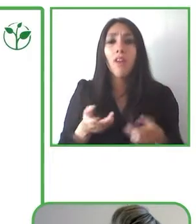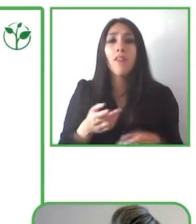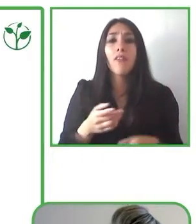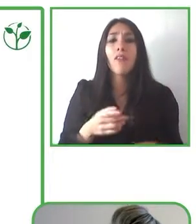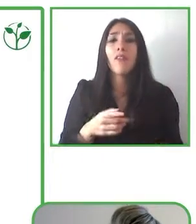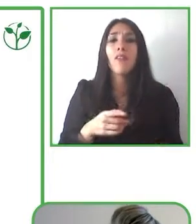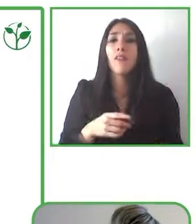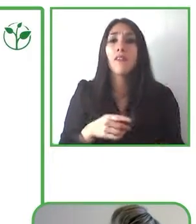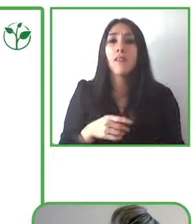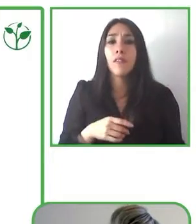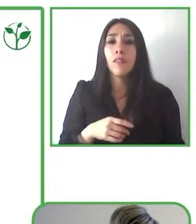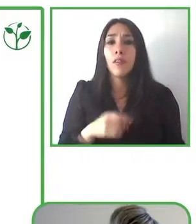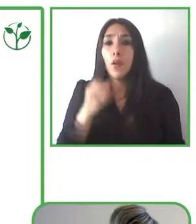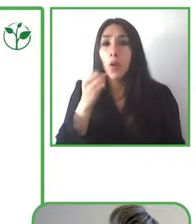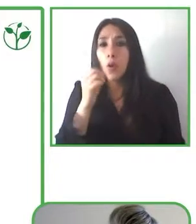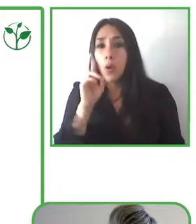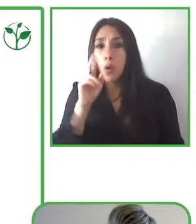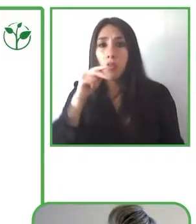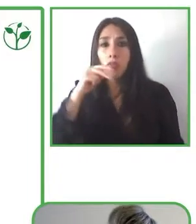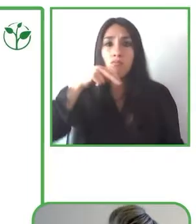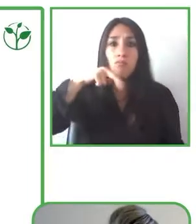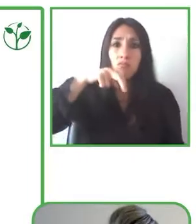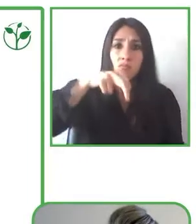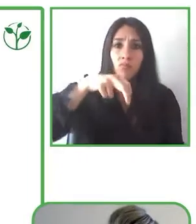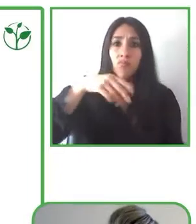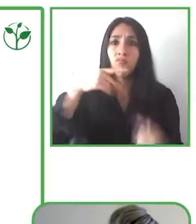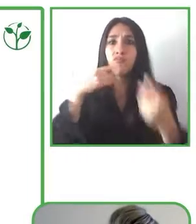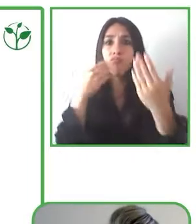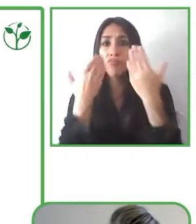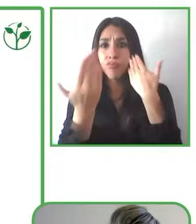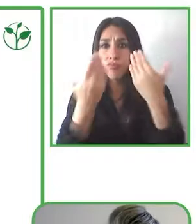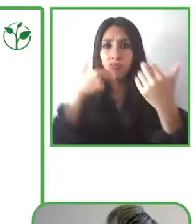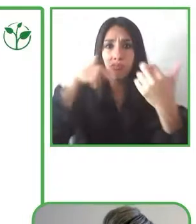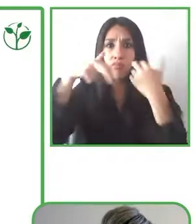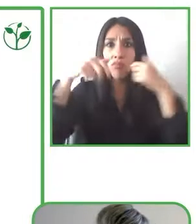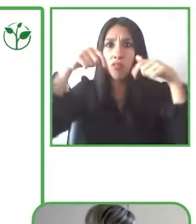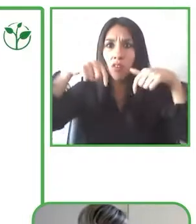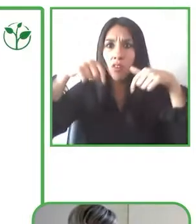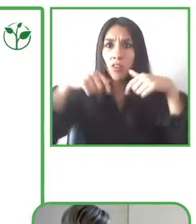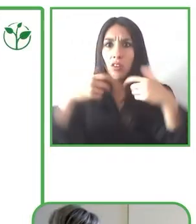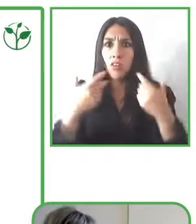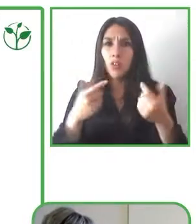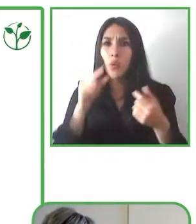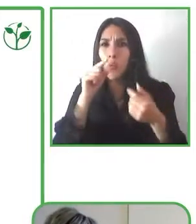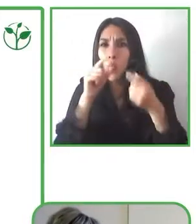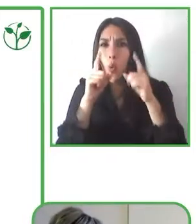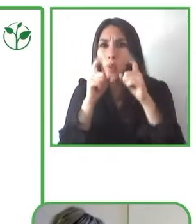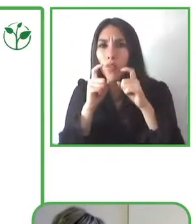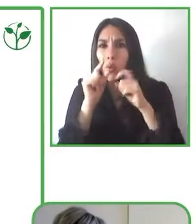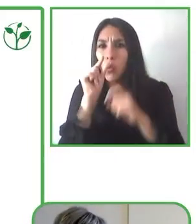were living in rural areas where they were already suffering from lack of connectivity before the pandemic.